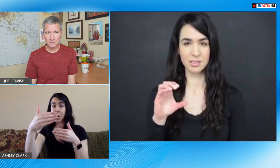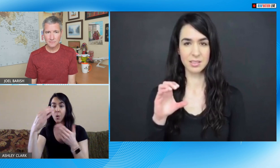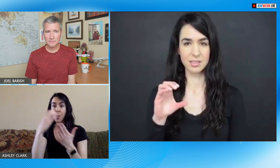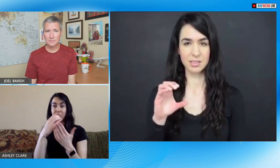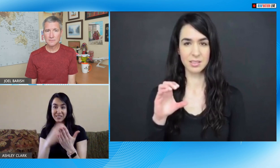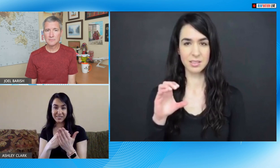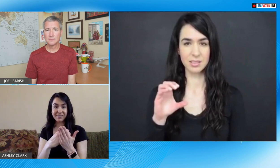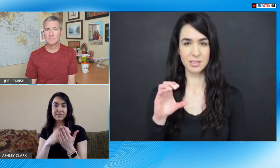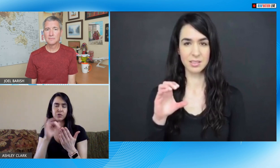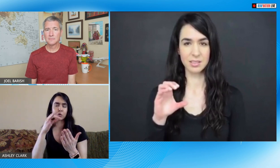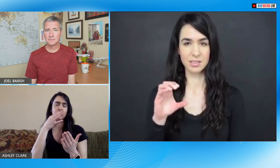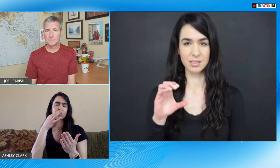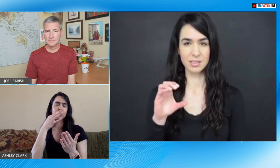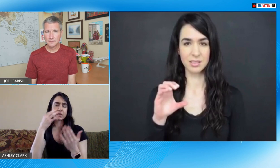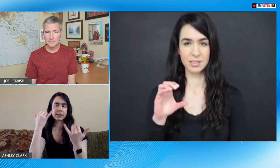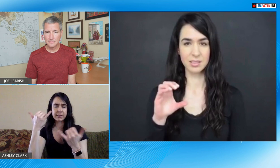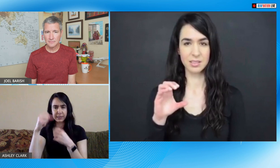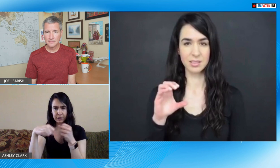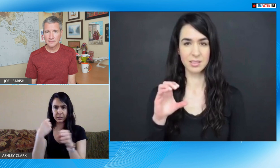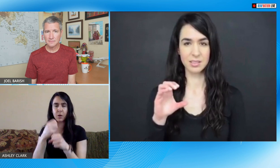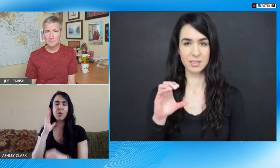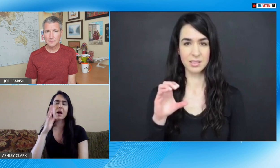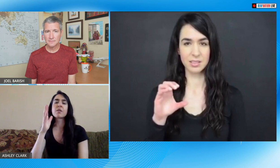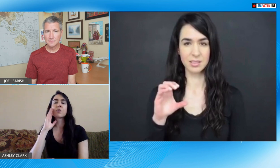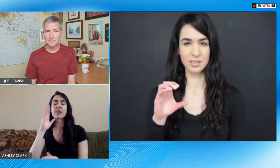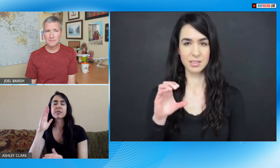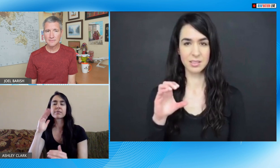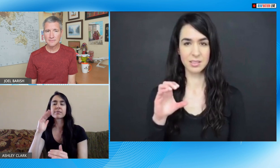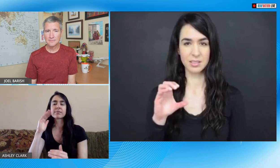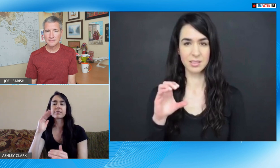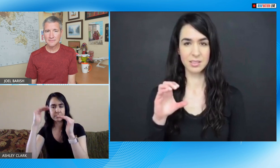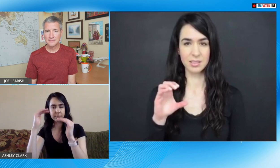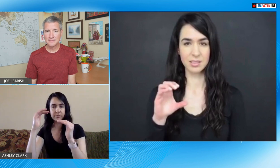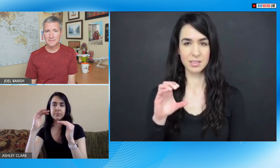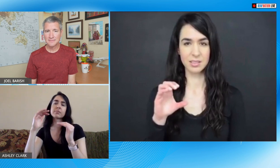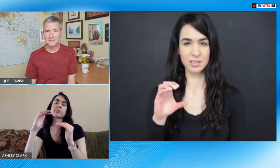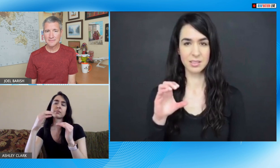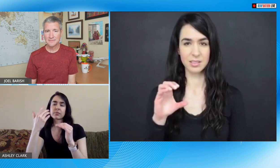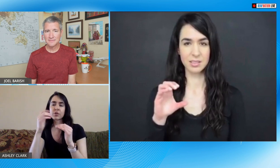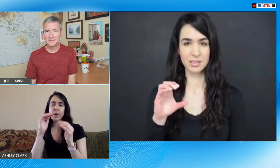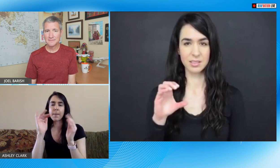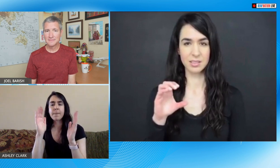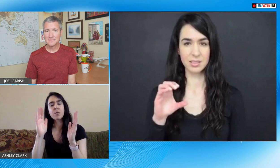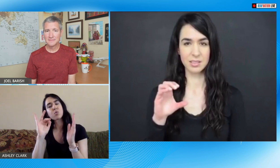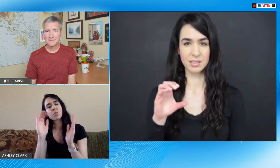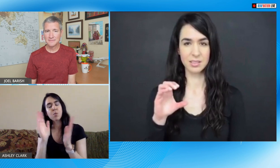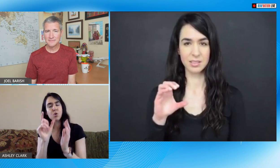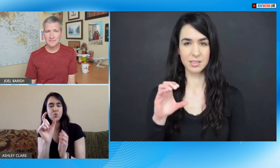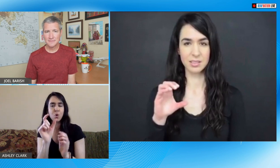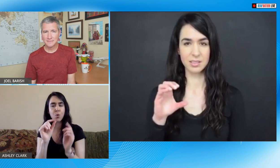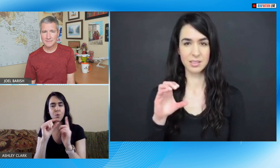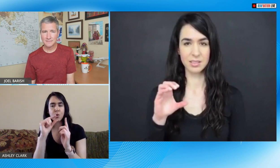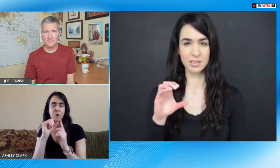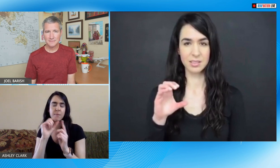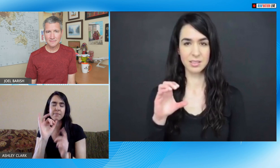on the alphabet and in the second course which will be released this year I focus